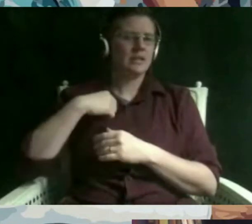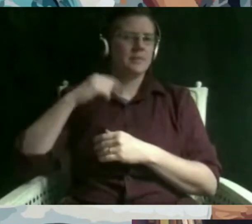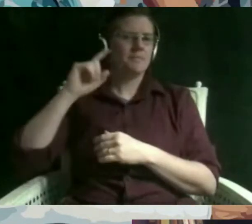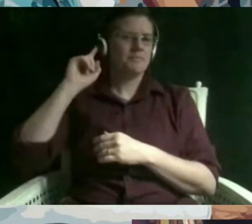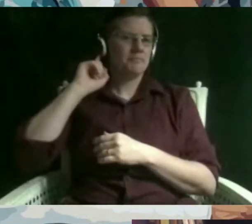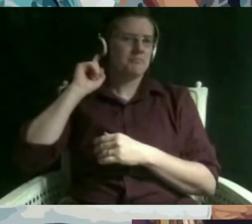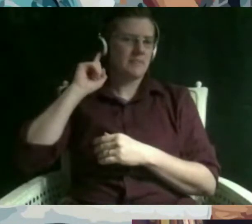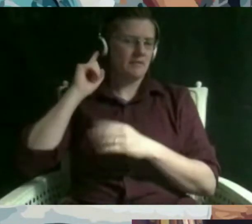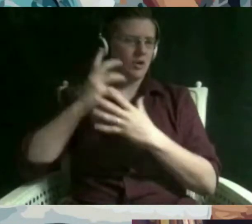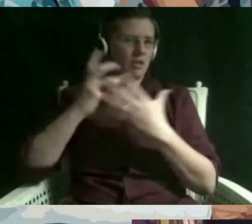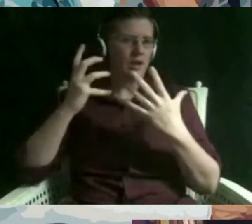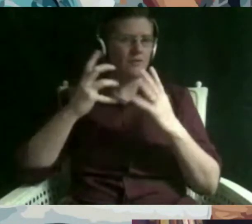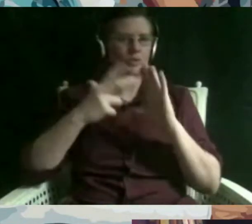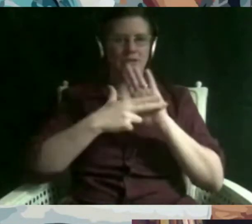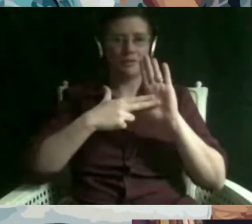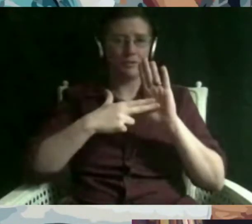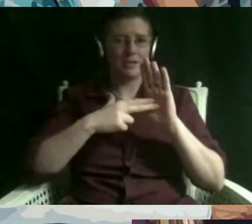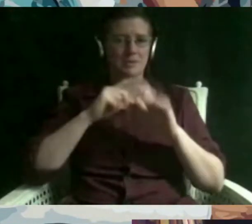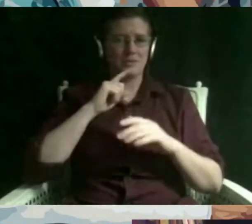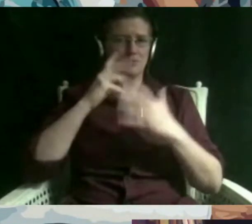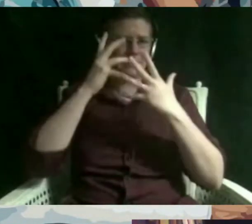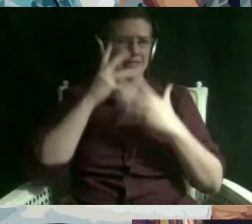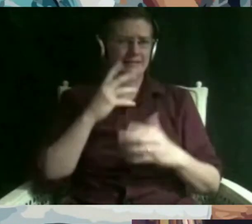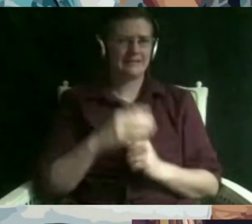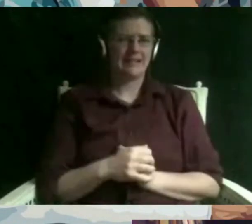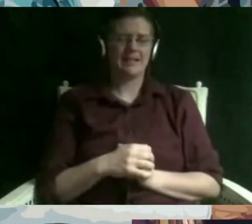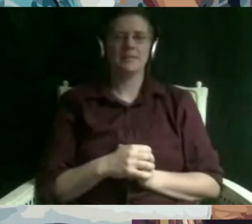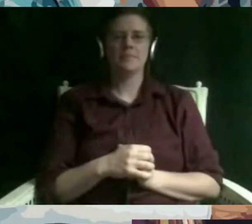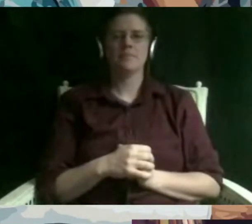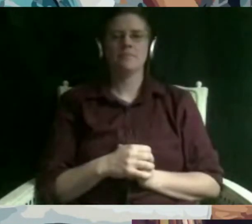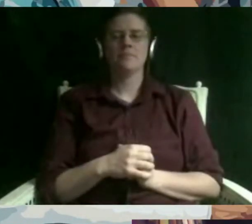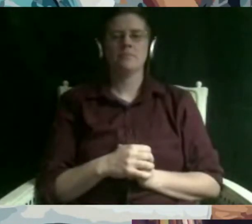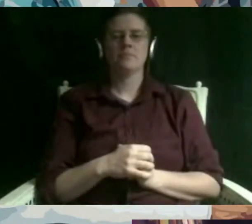just really sad to me so what is one thing you want people to know about judaism